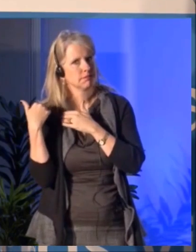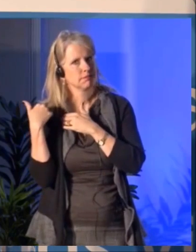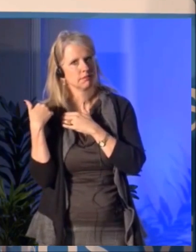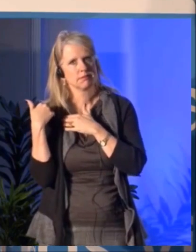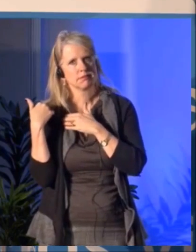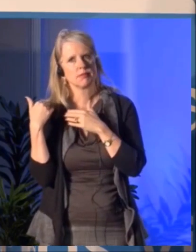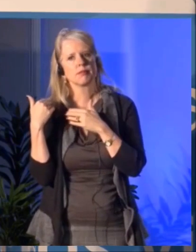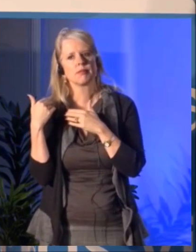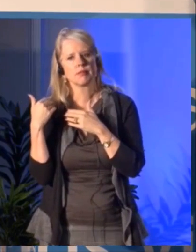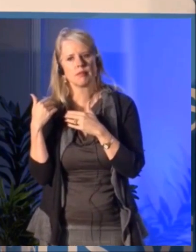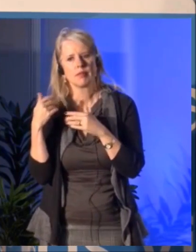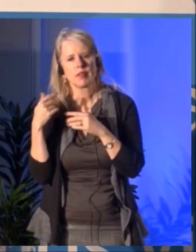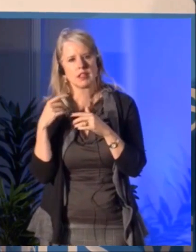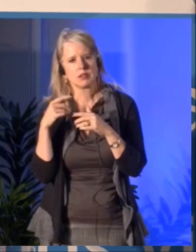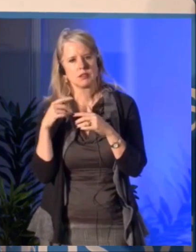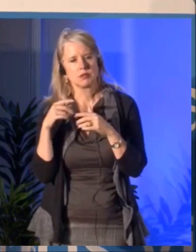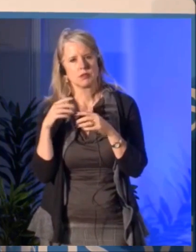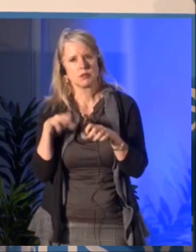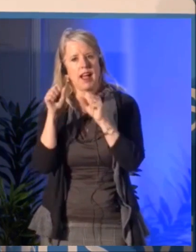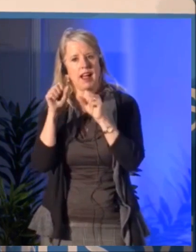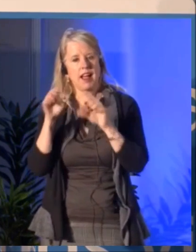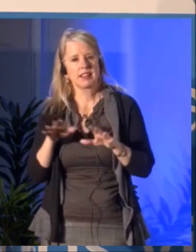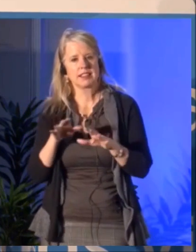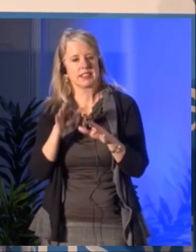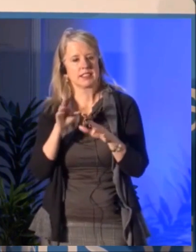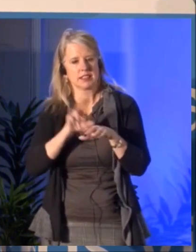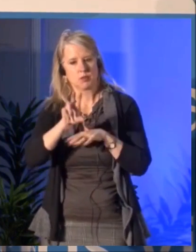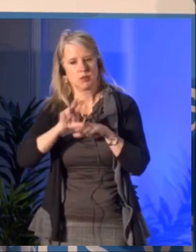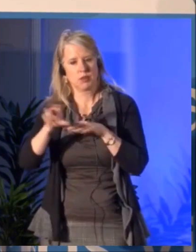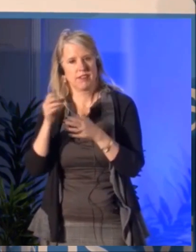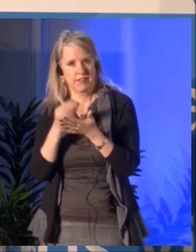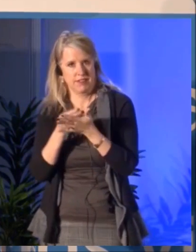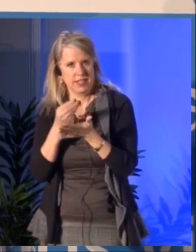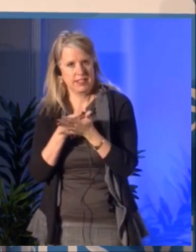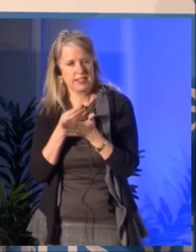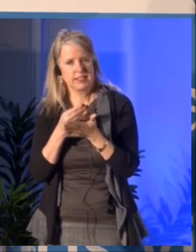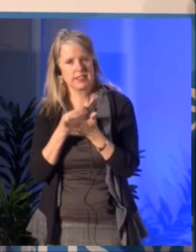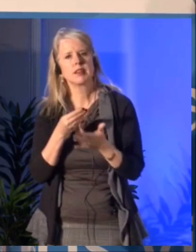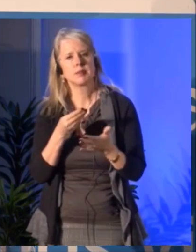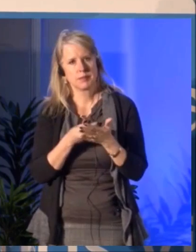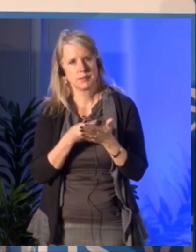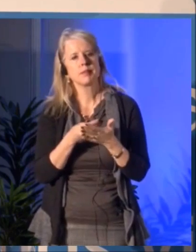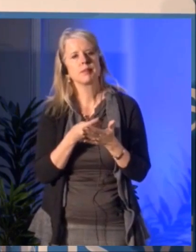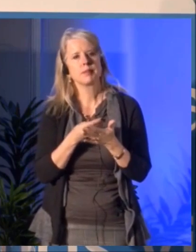to really offer platforms for artists to present their work internationally.